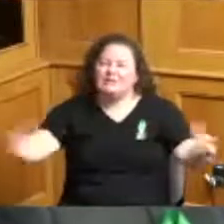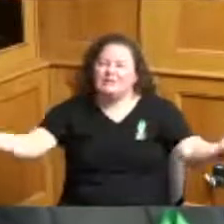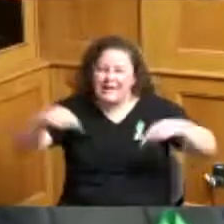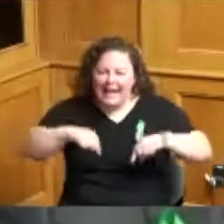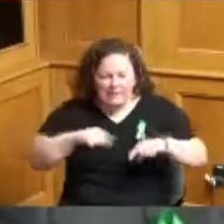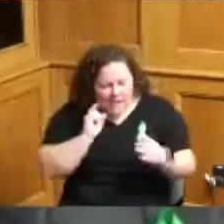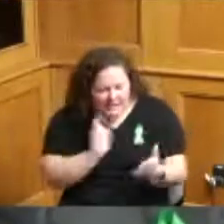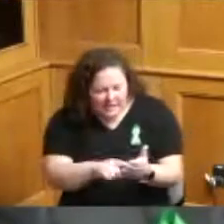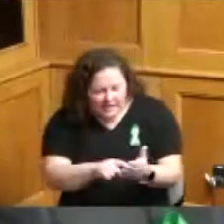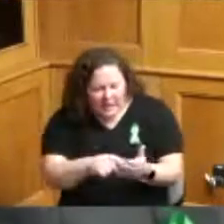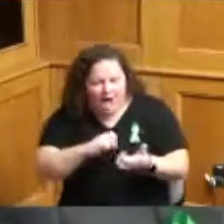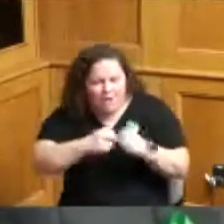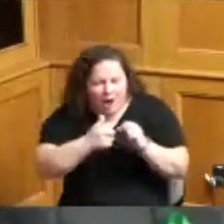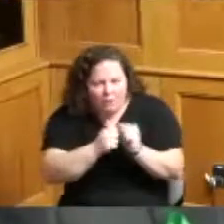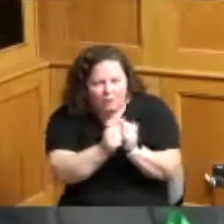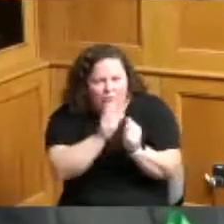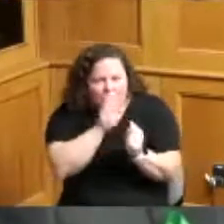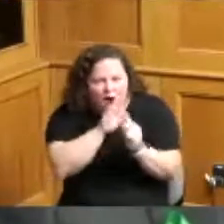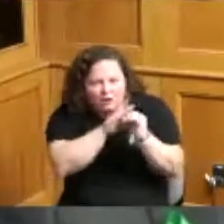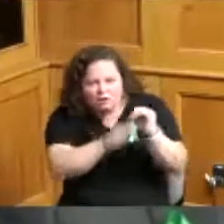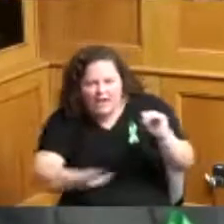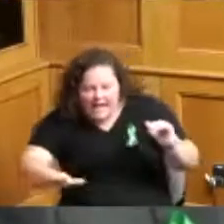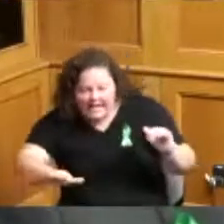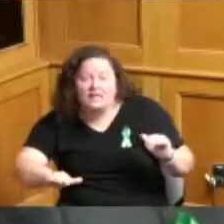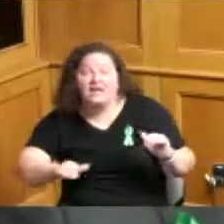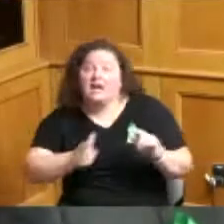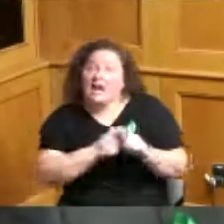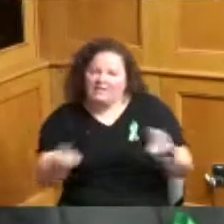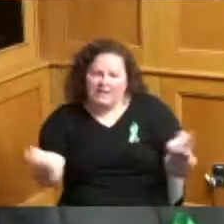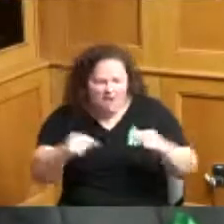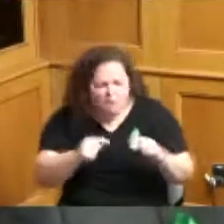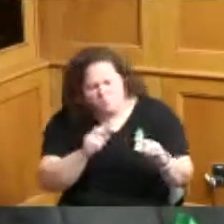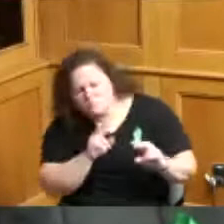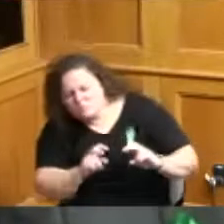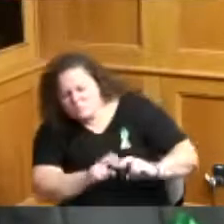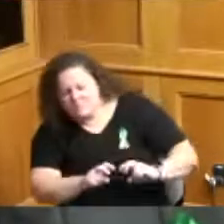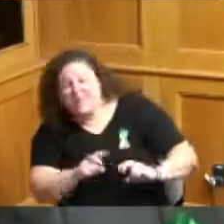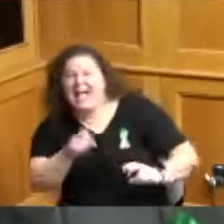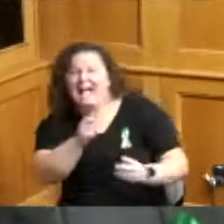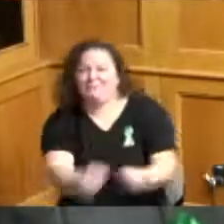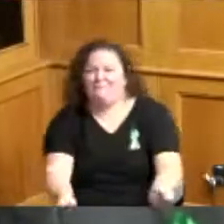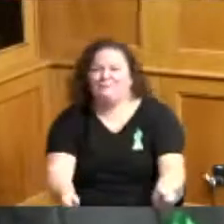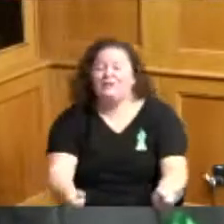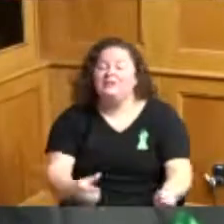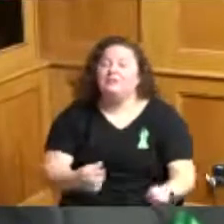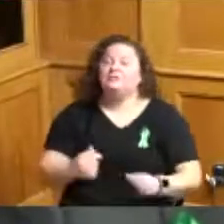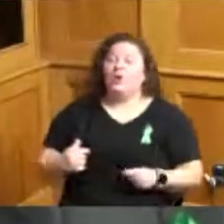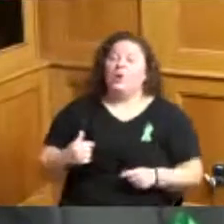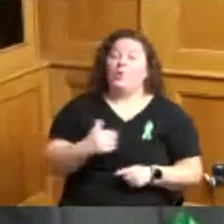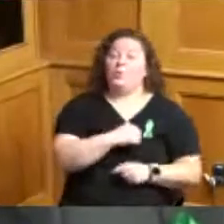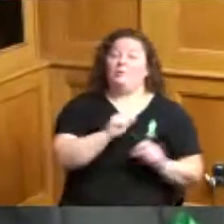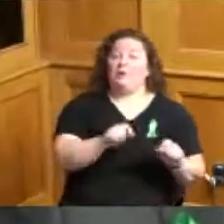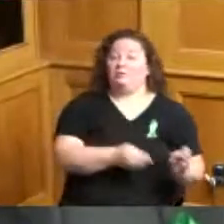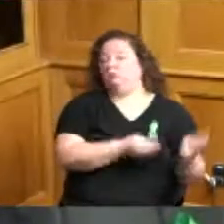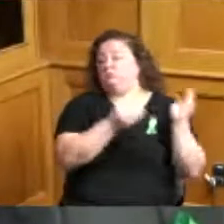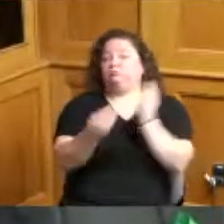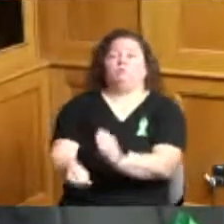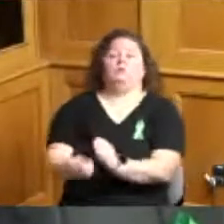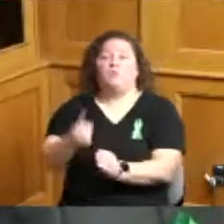really cool it's always cool to see young people doing this kind of stuff but they got a thousand dollars to help them with their work they were from all over the county and some outside the